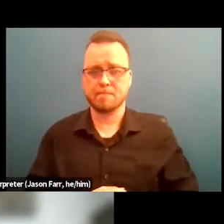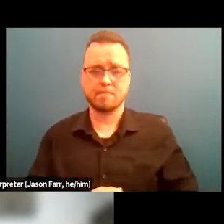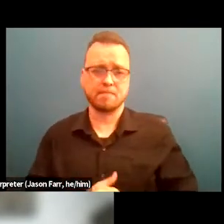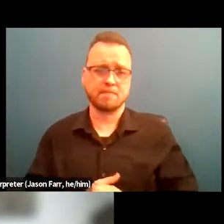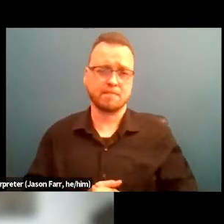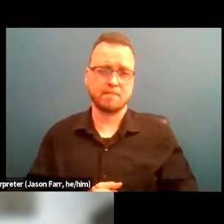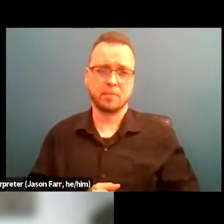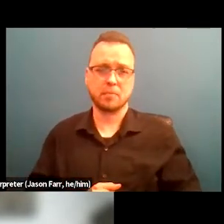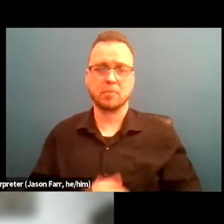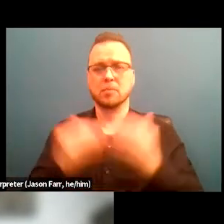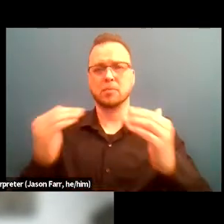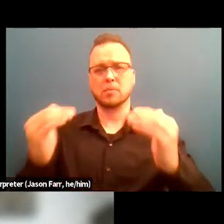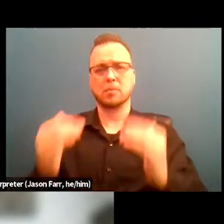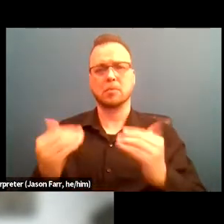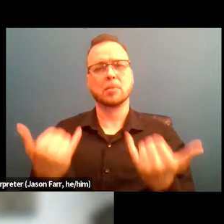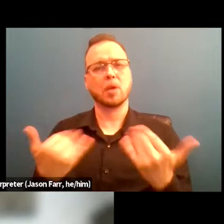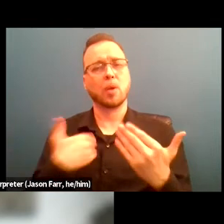Next we have limited stay and no rent.